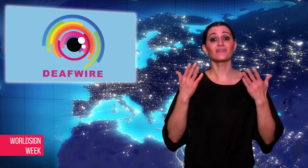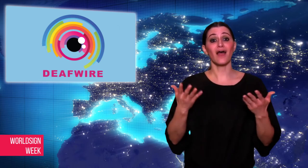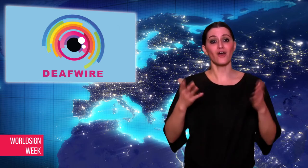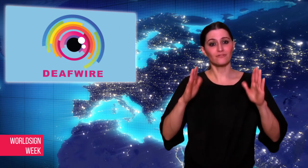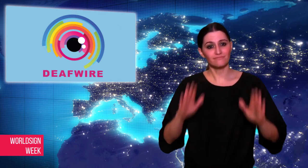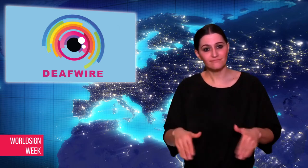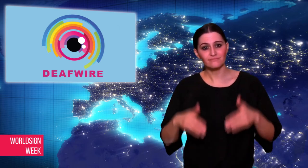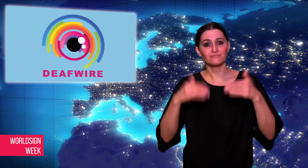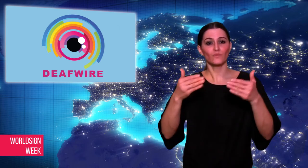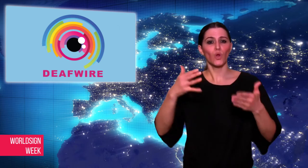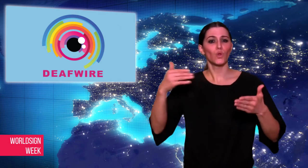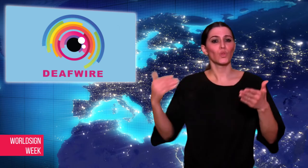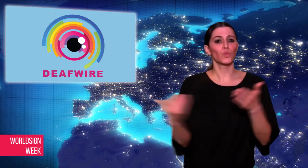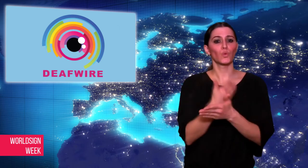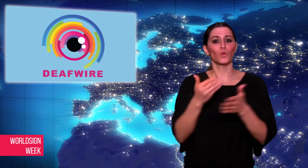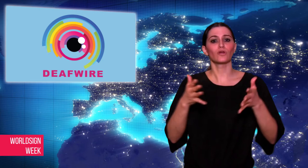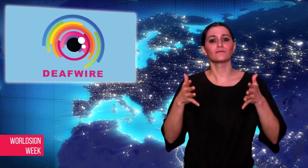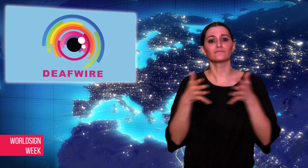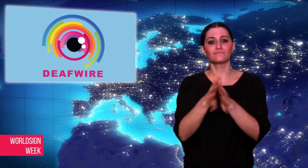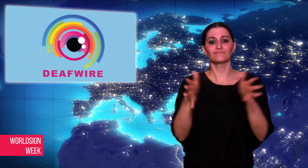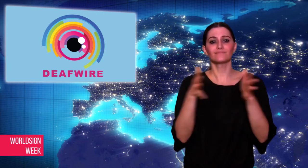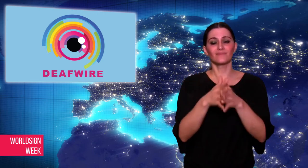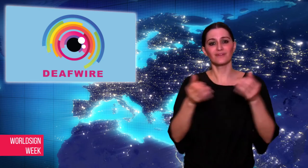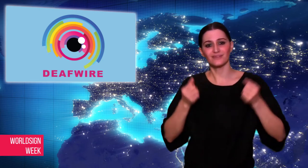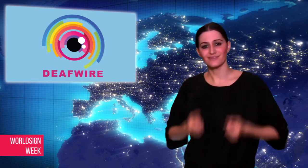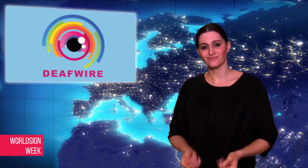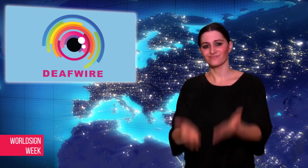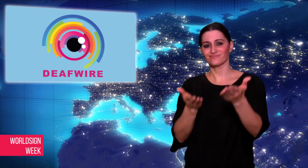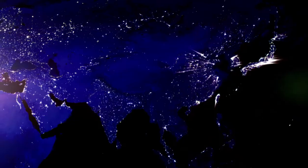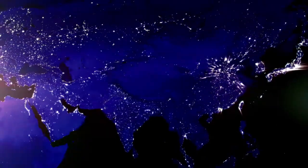Now, let’s go to next story.